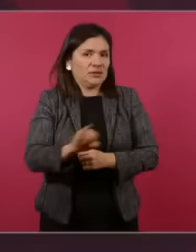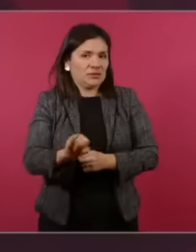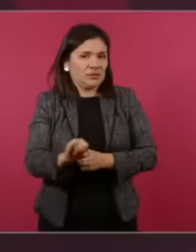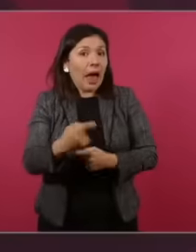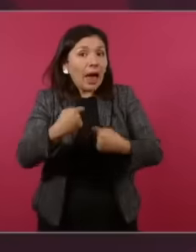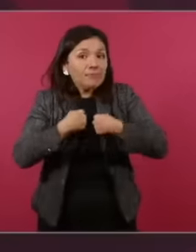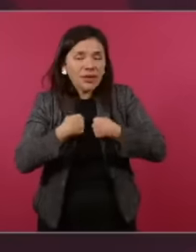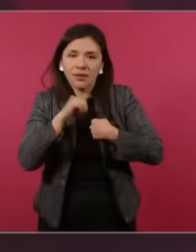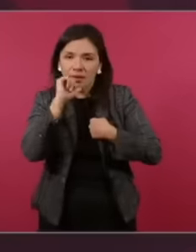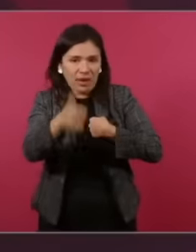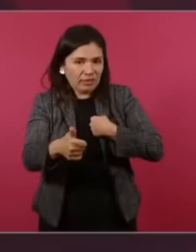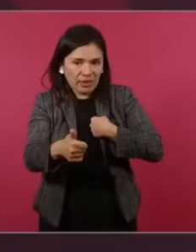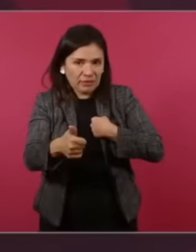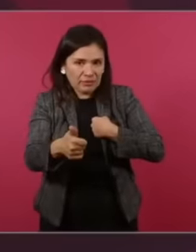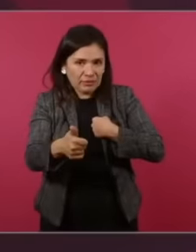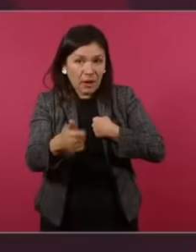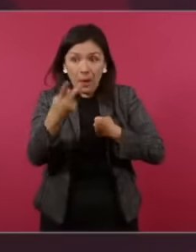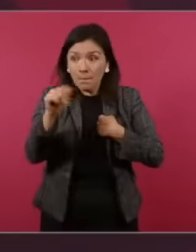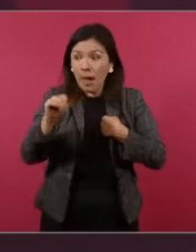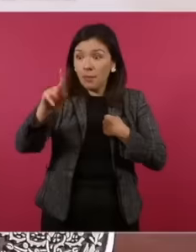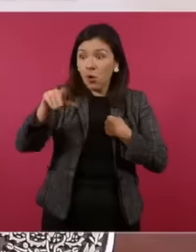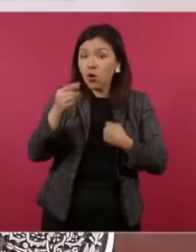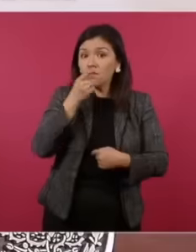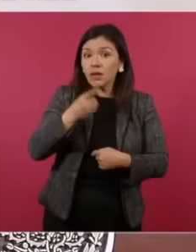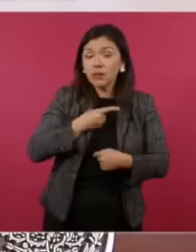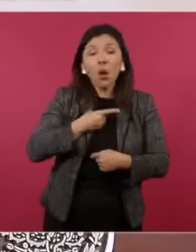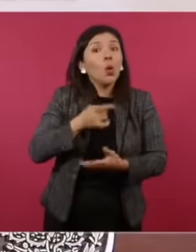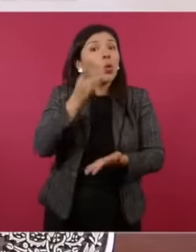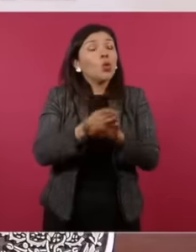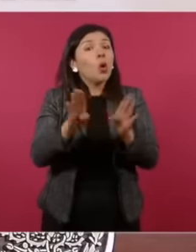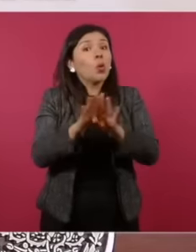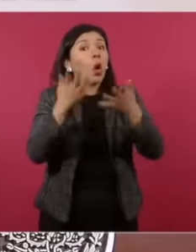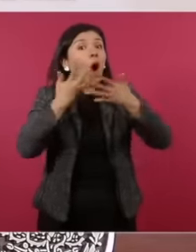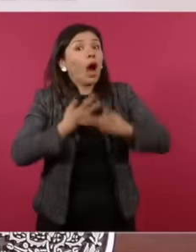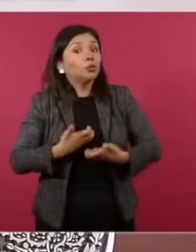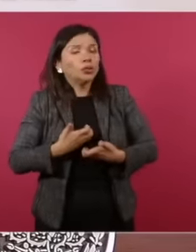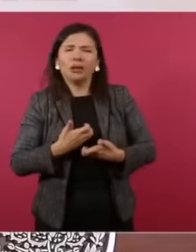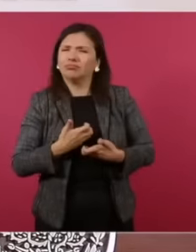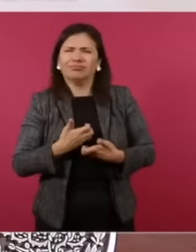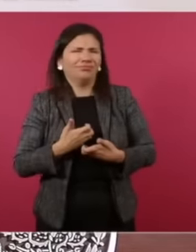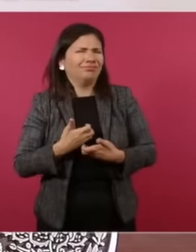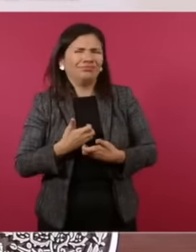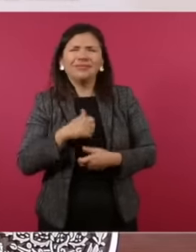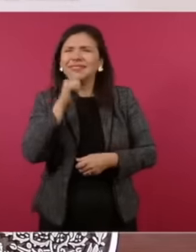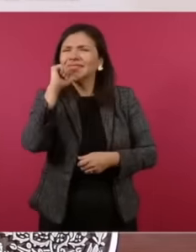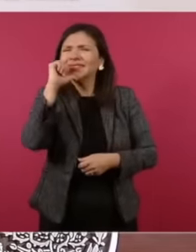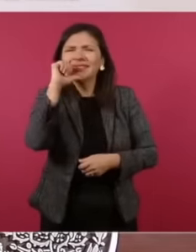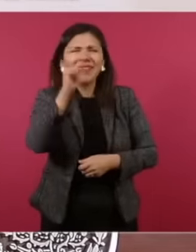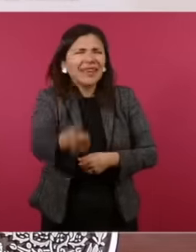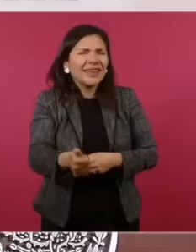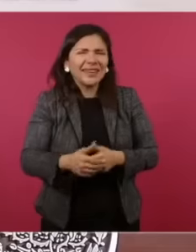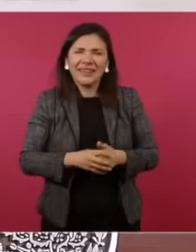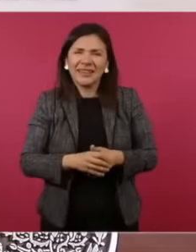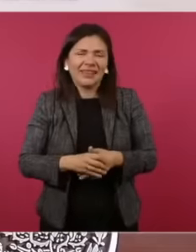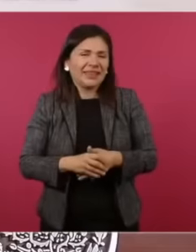well they have never told me Pablo Gómez they were just going to scare them that nothing nothing nothing n no no